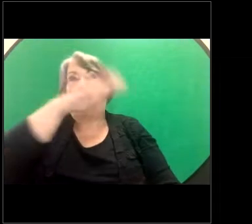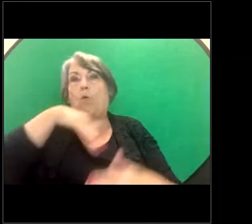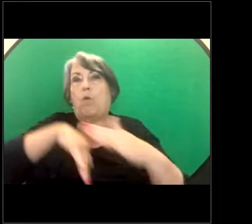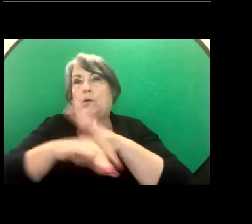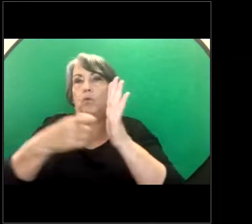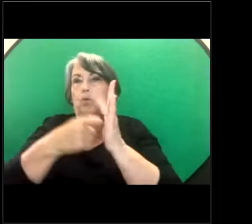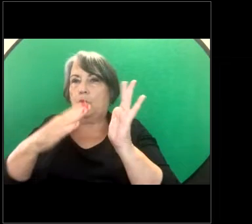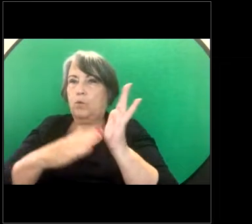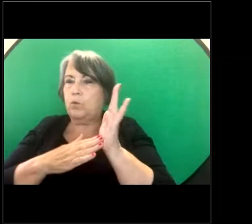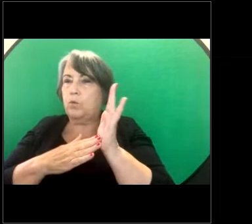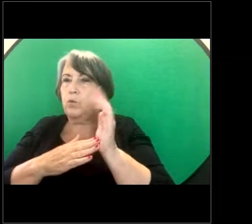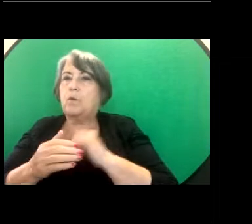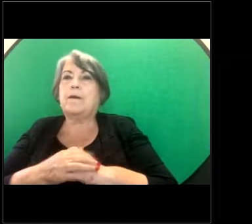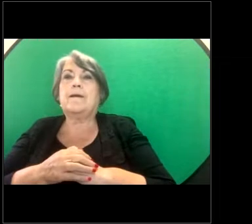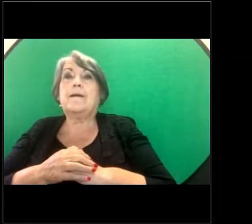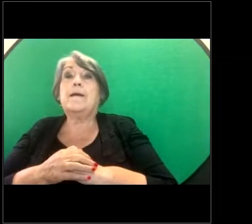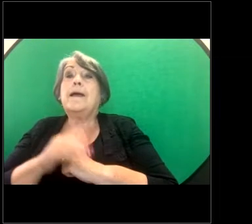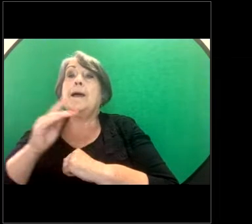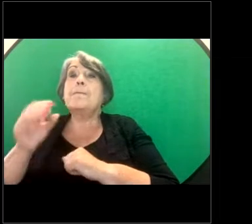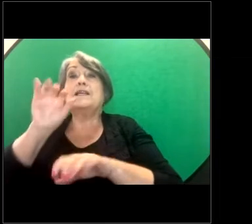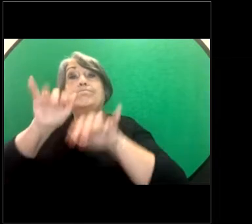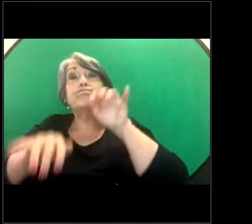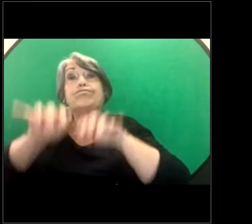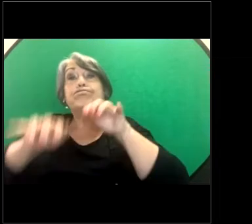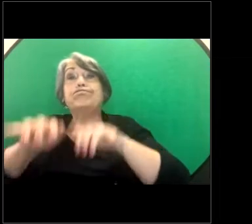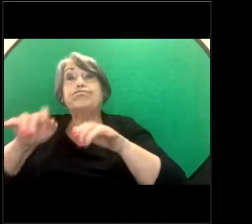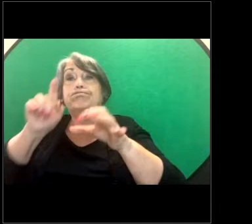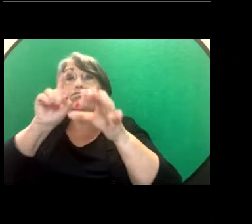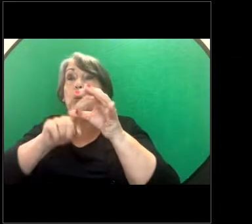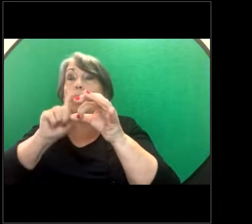Feel free to type the questions in the question box at any time and we'll come